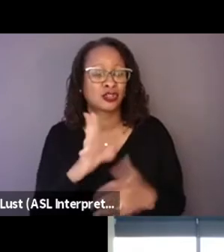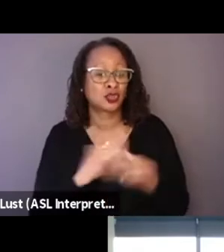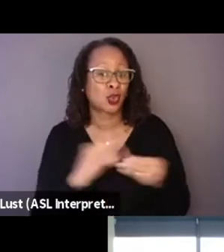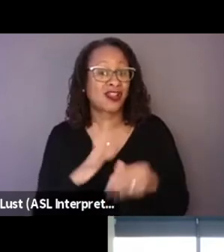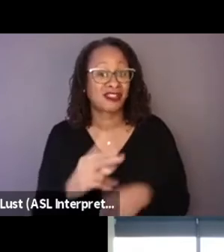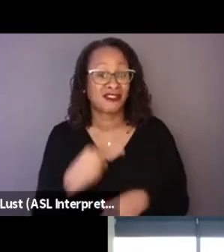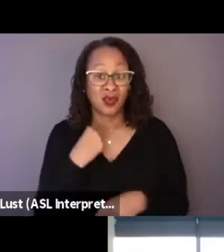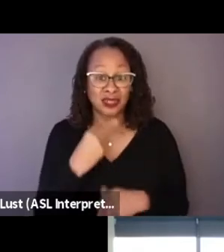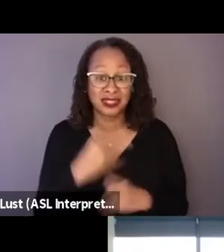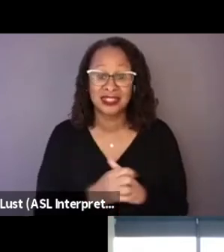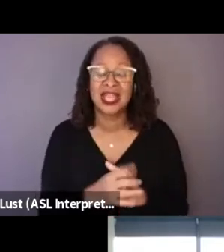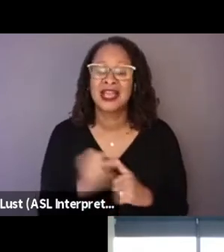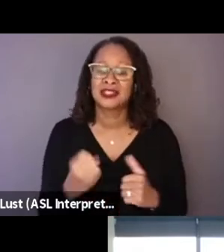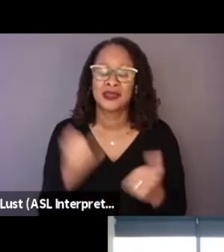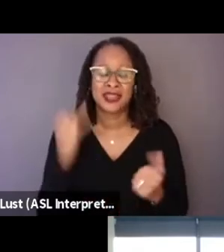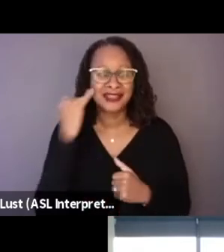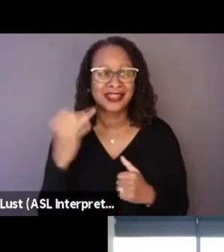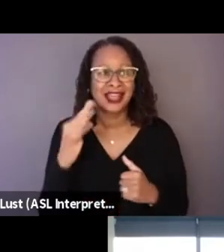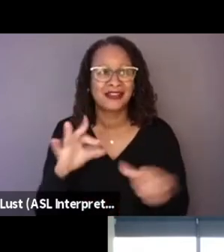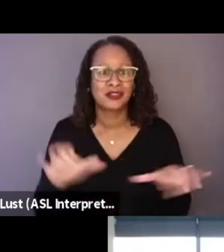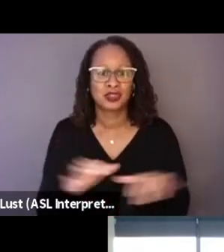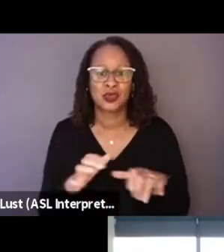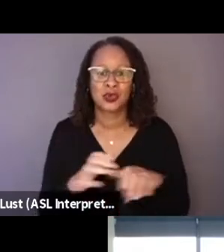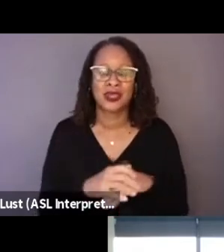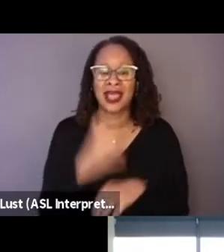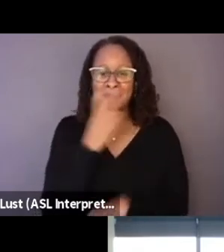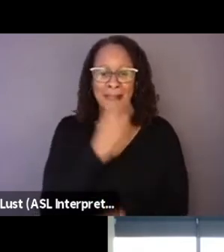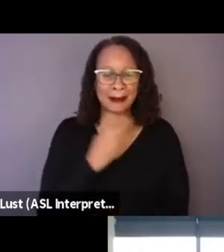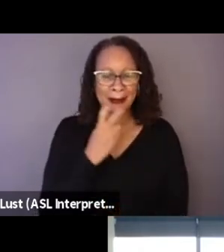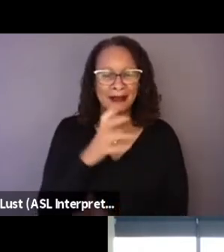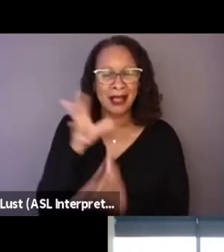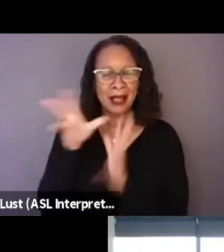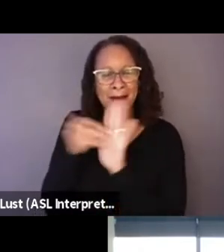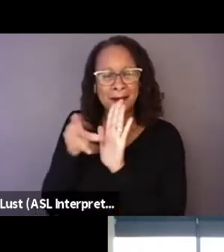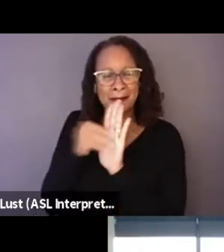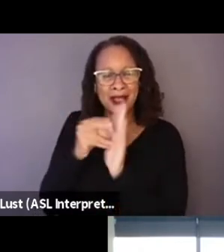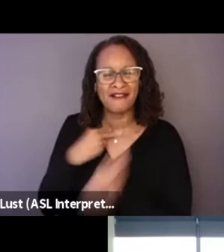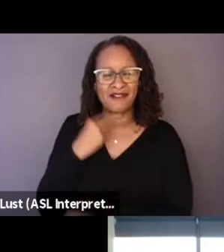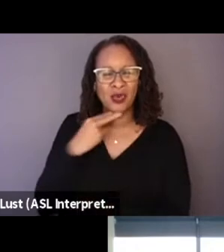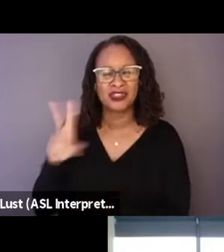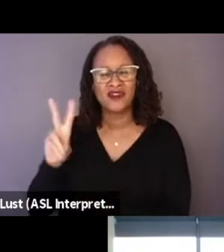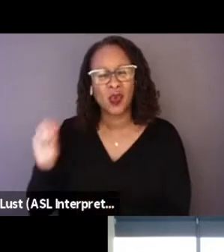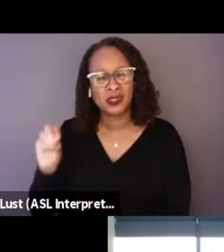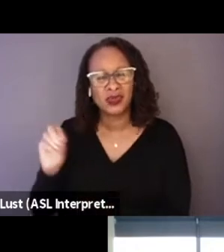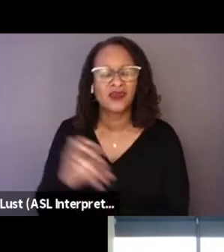So then this idea of doing lip-sync came about, and it has been done before,